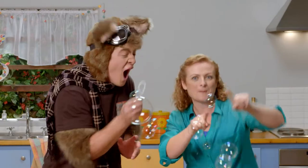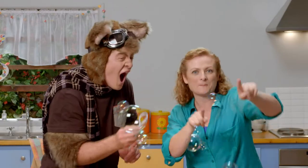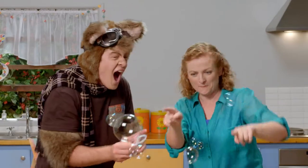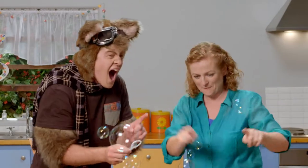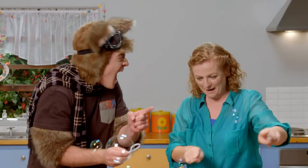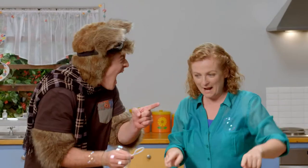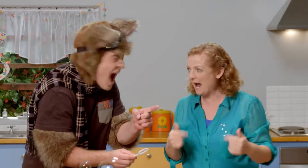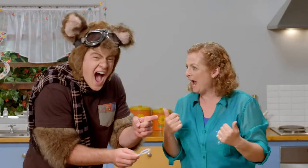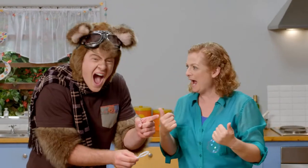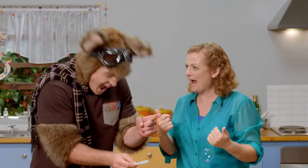Wow!